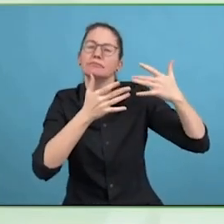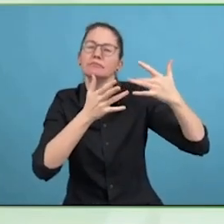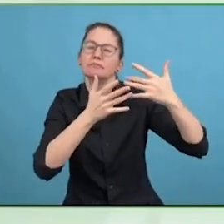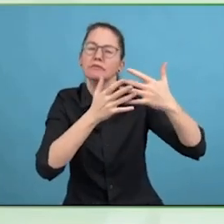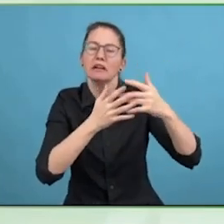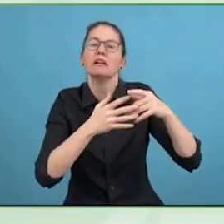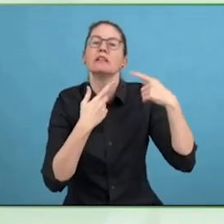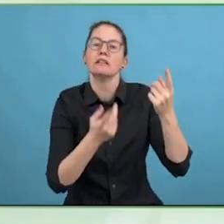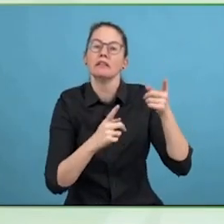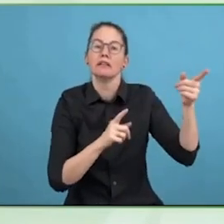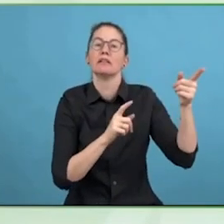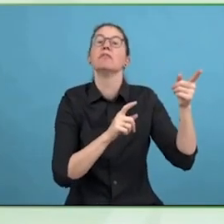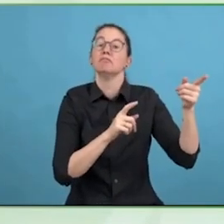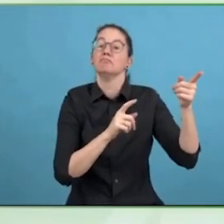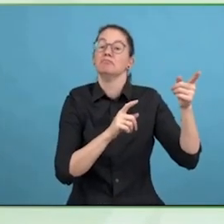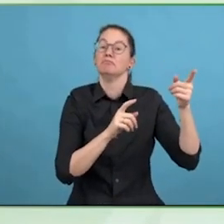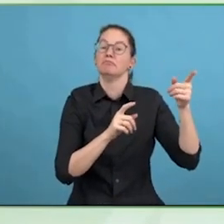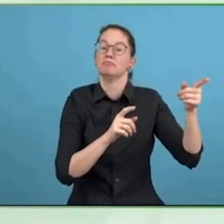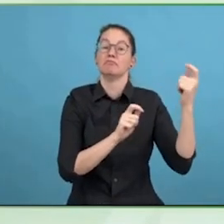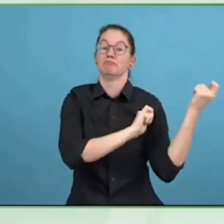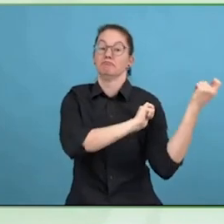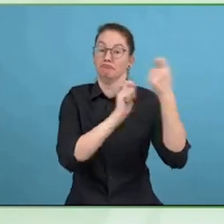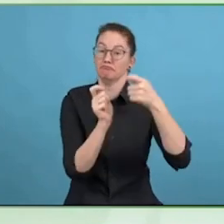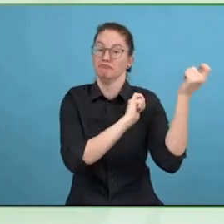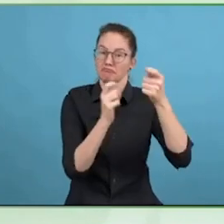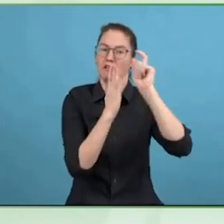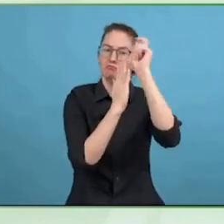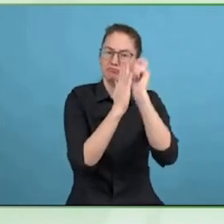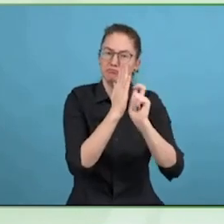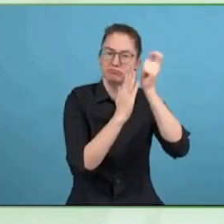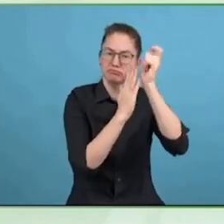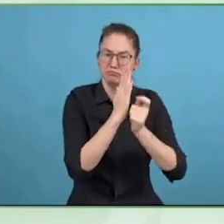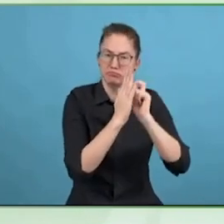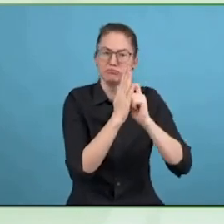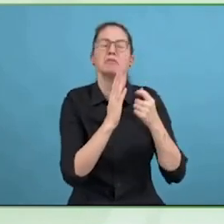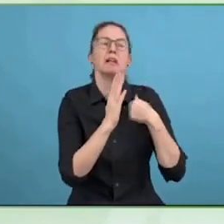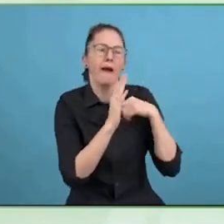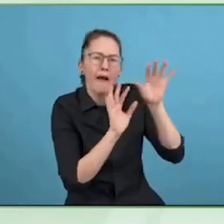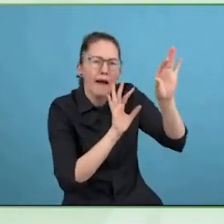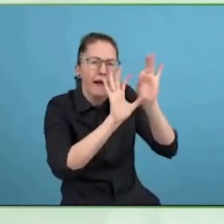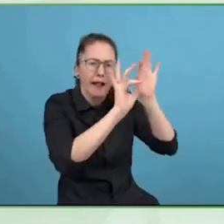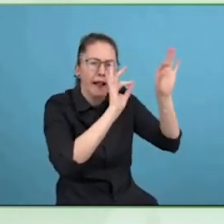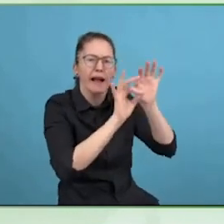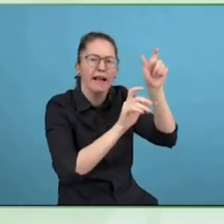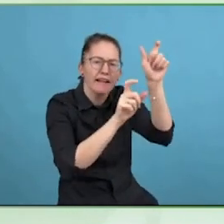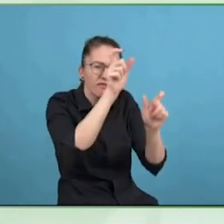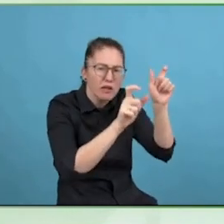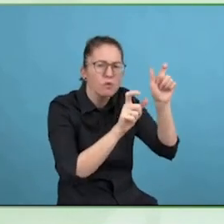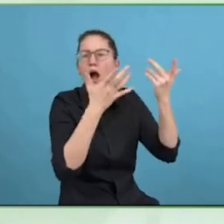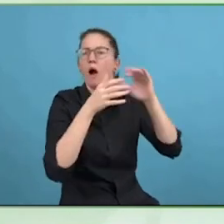is between six months to a year where we try to build synergy within the region.